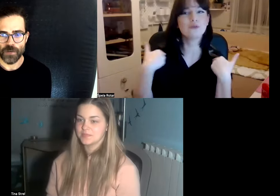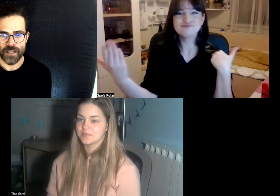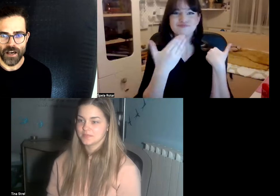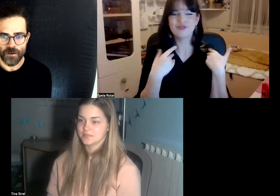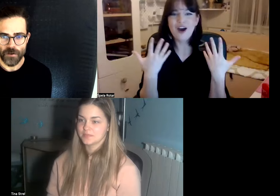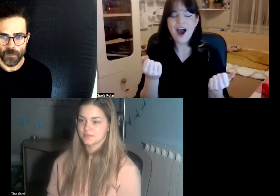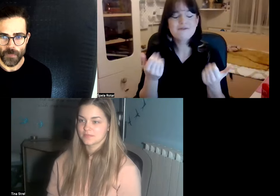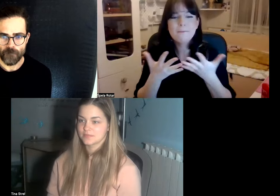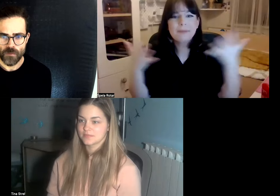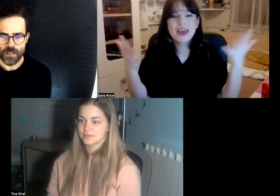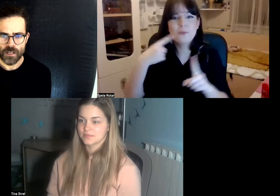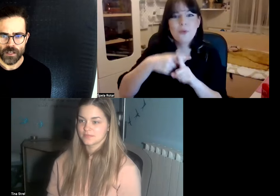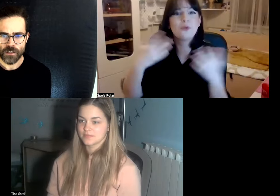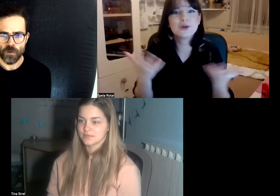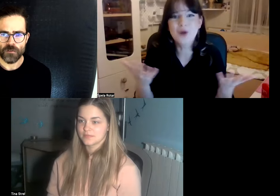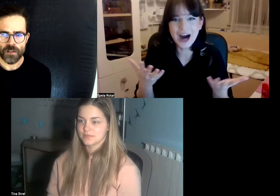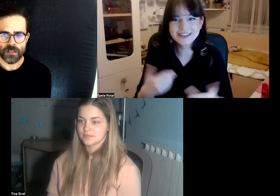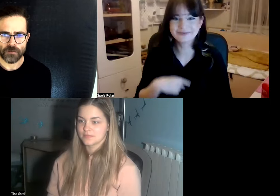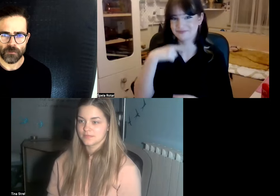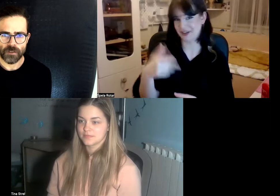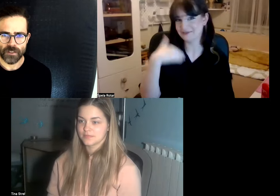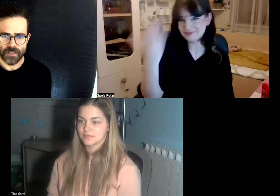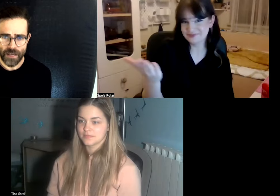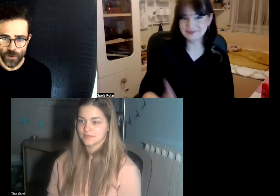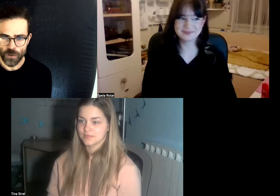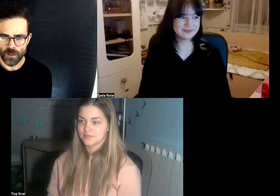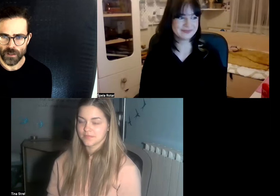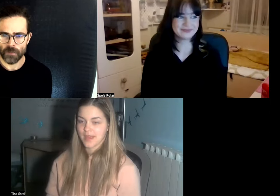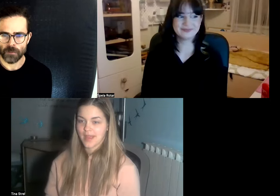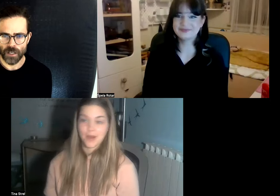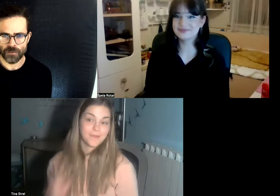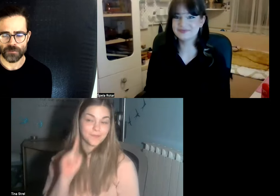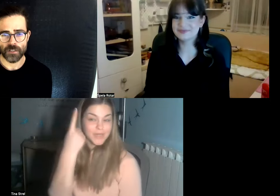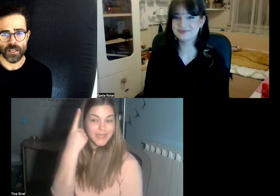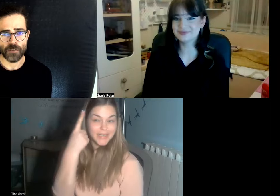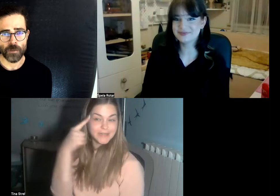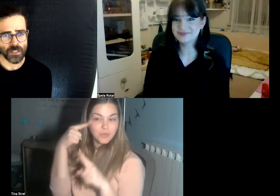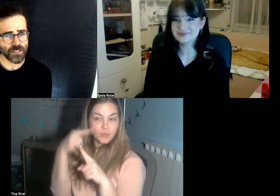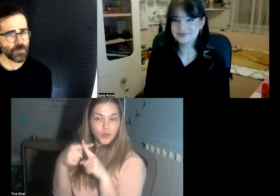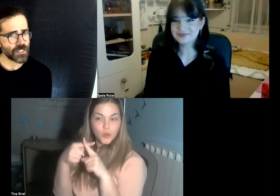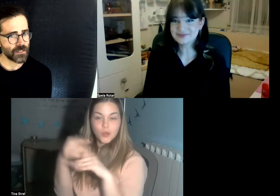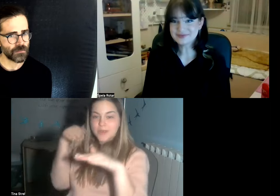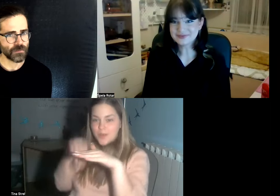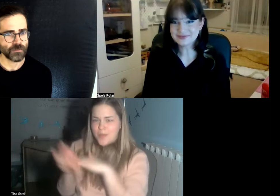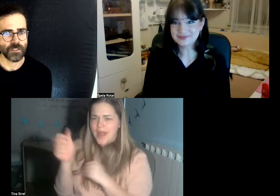you know we feel deathhood and being part of the deaf Community is a positive